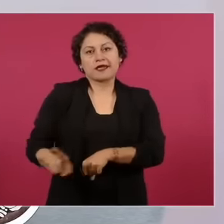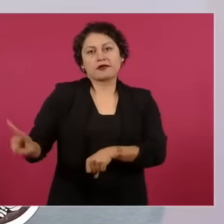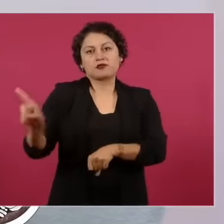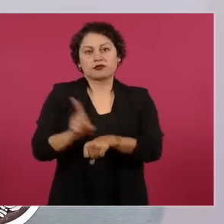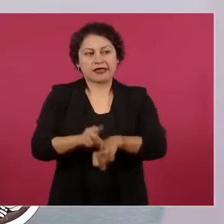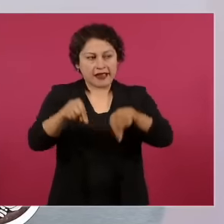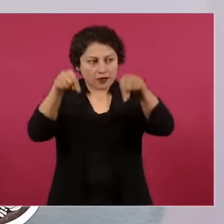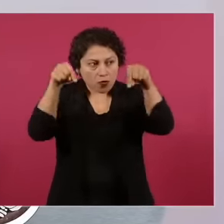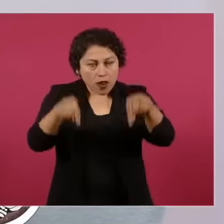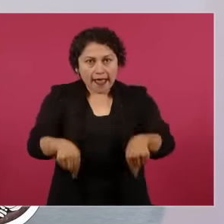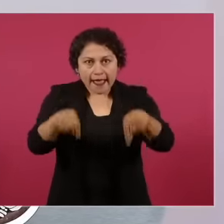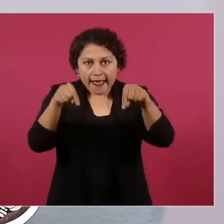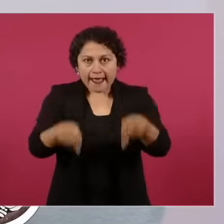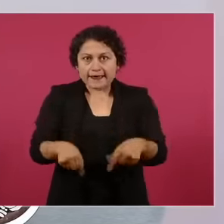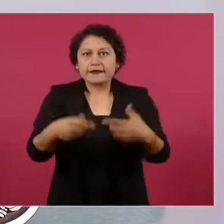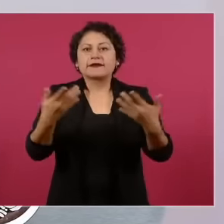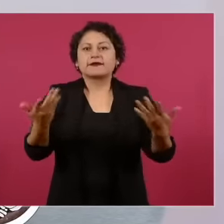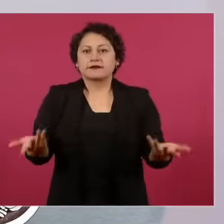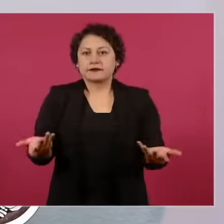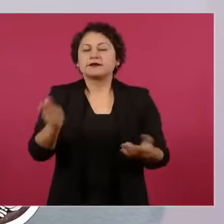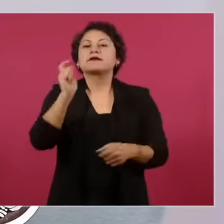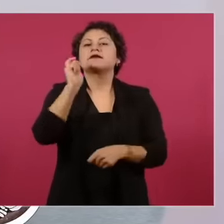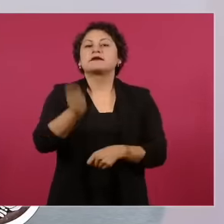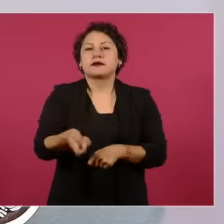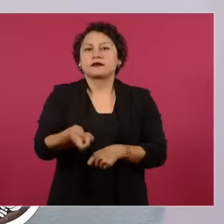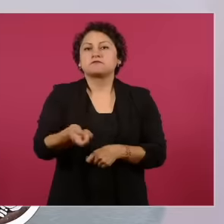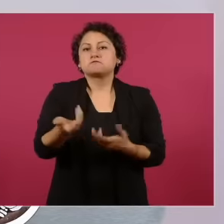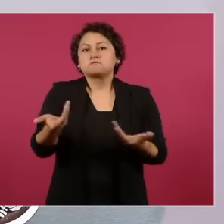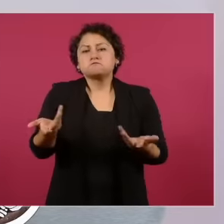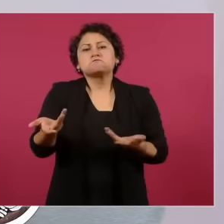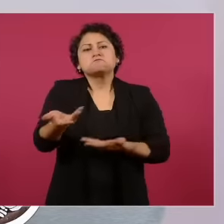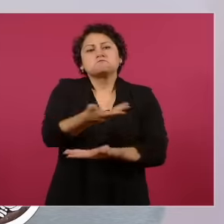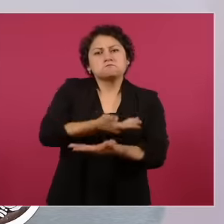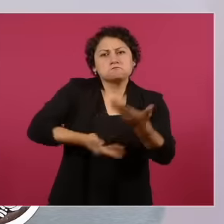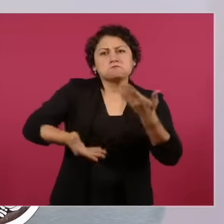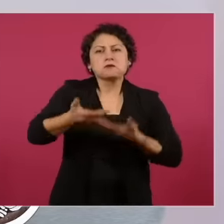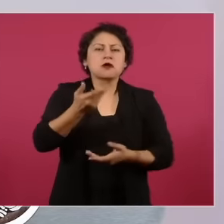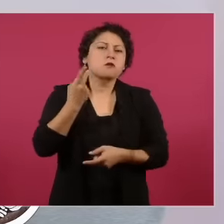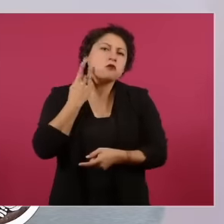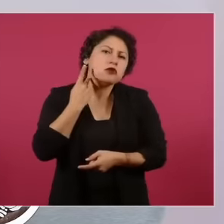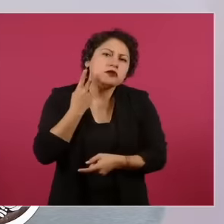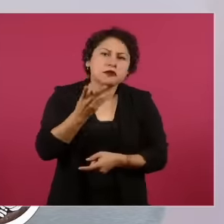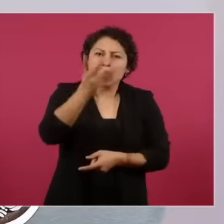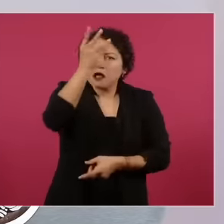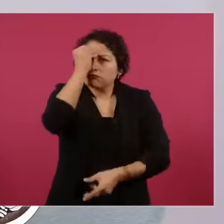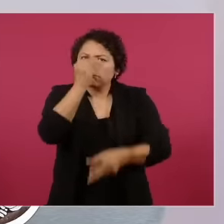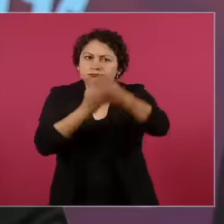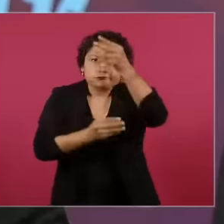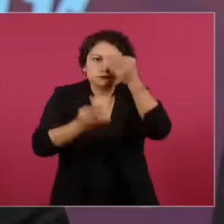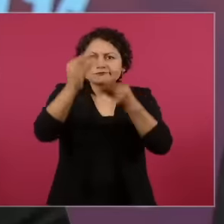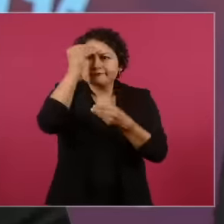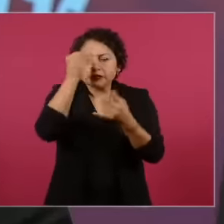a reflection a space for political pedagogy a space for knowledge of the history of